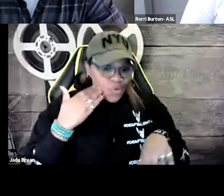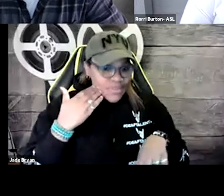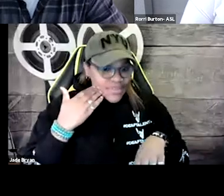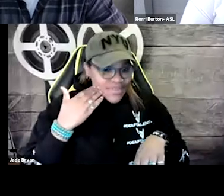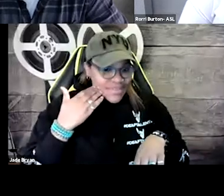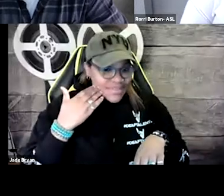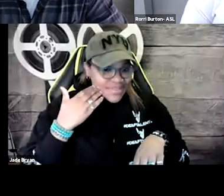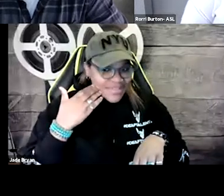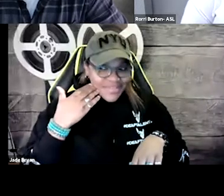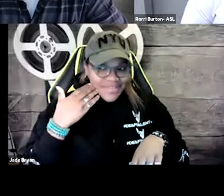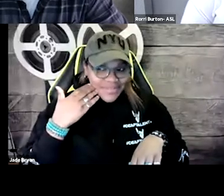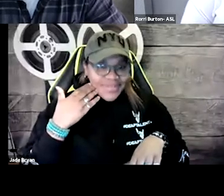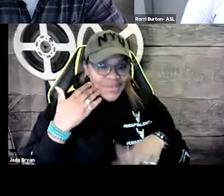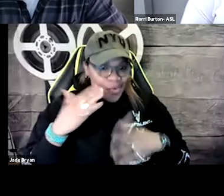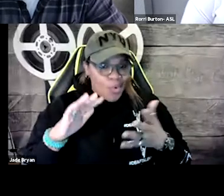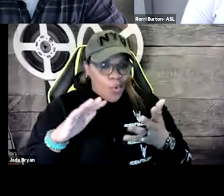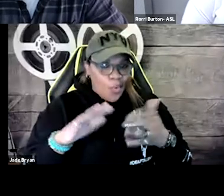So as far as my campaign goes,